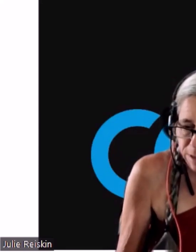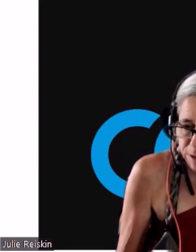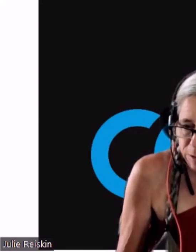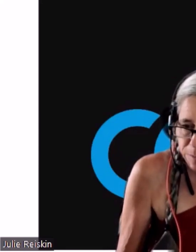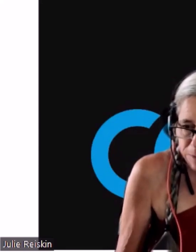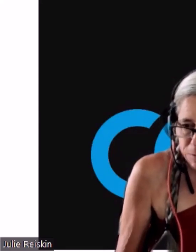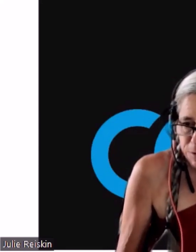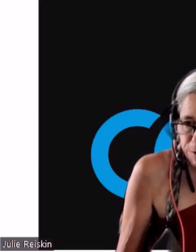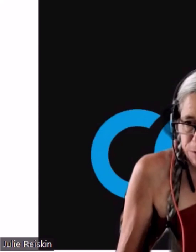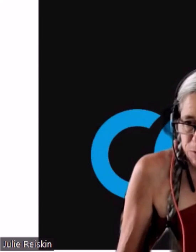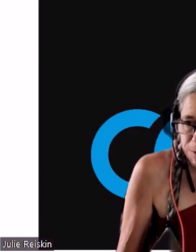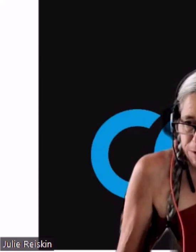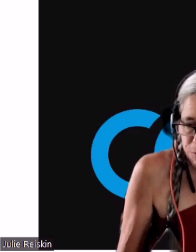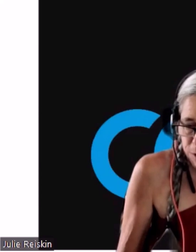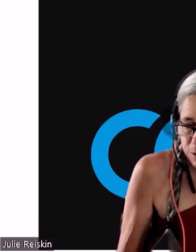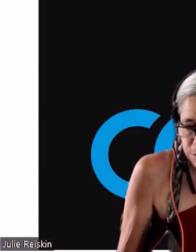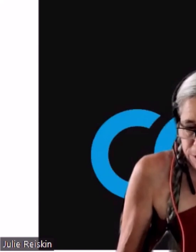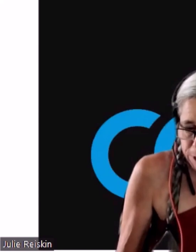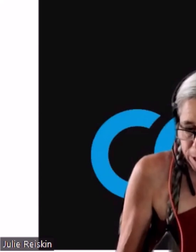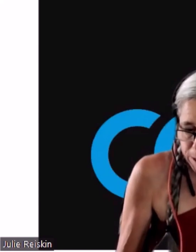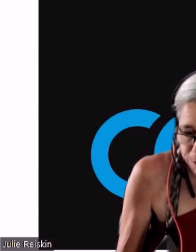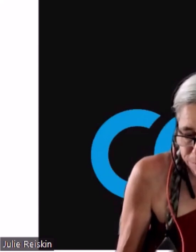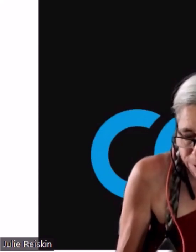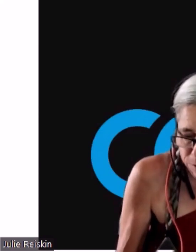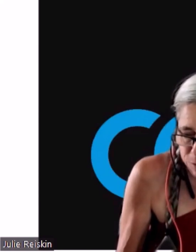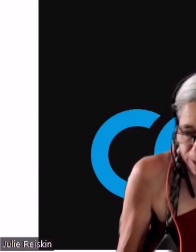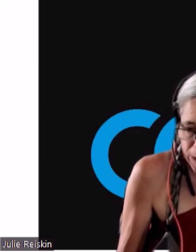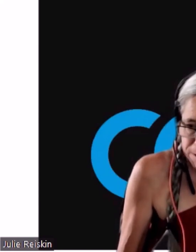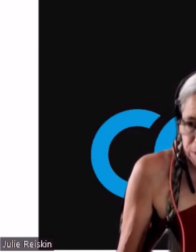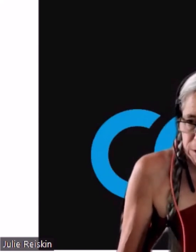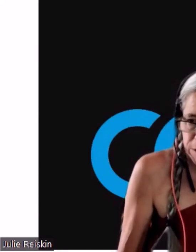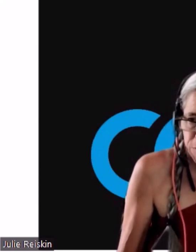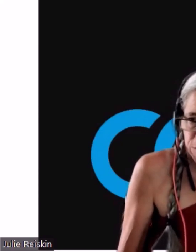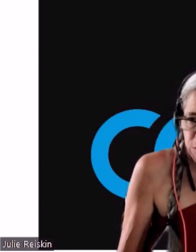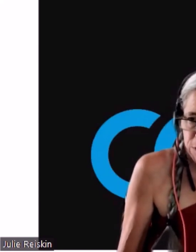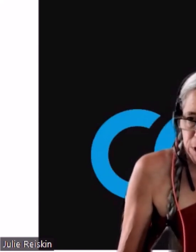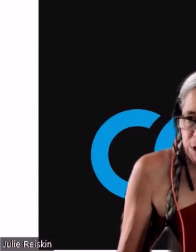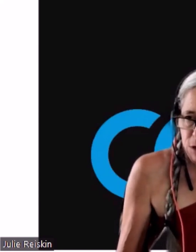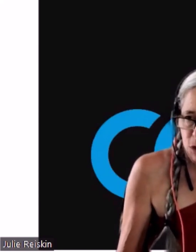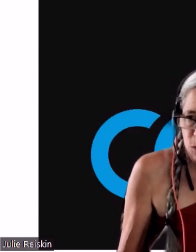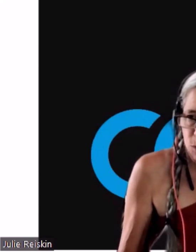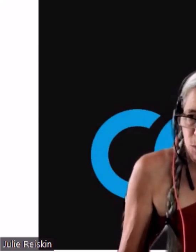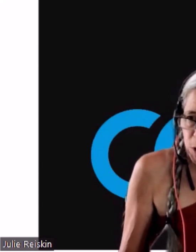There are people that will be thrilled... And I'm one of them... That will be absolutely thrilled to work